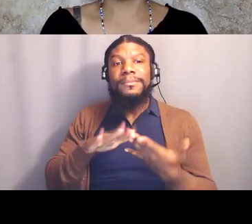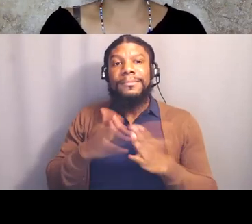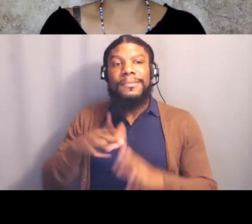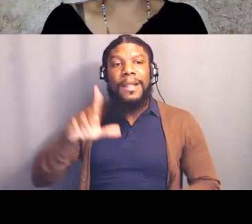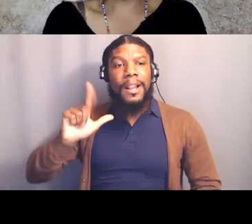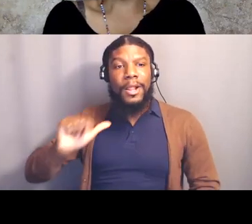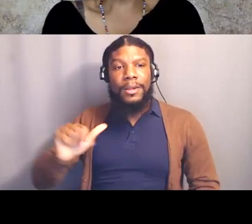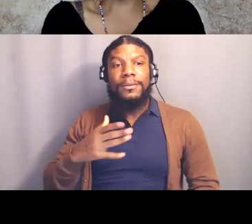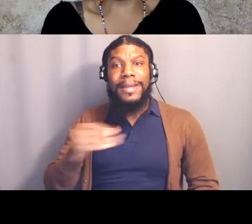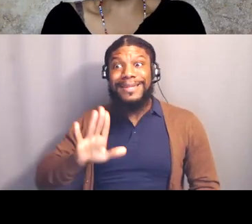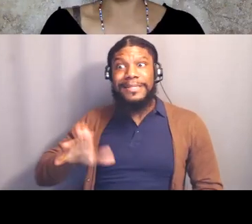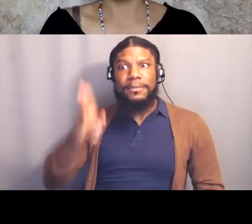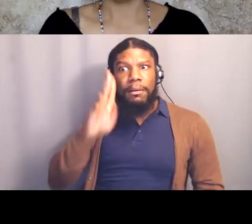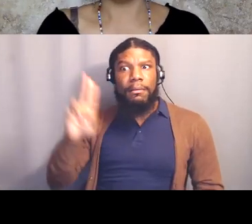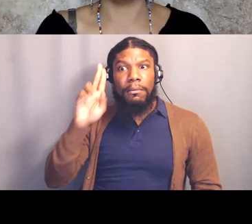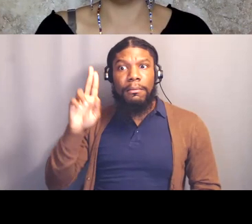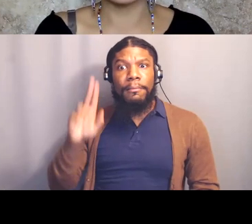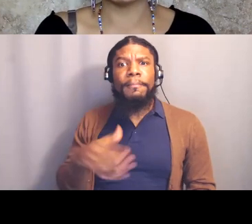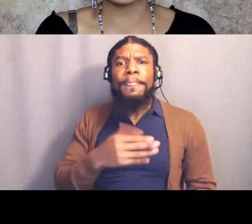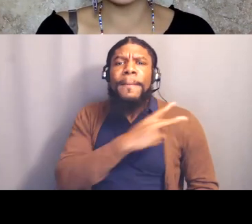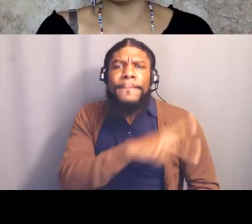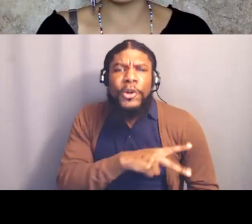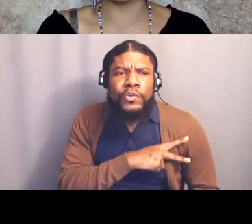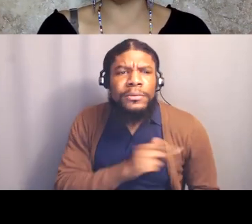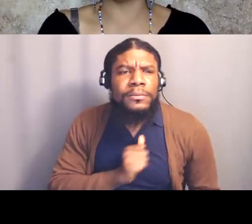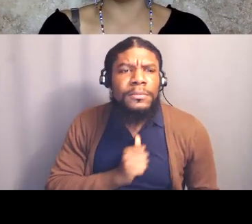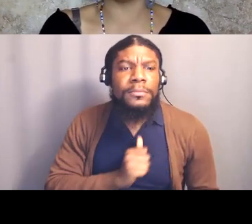And then personally, I'm celebrating a victory